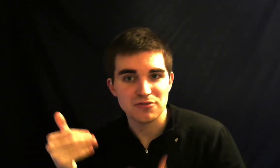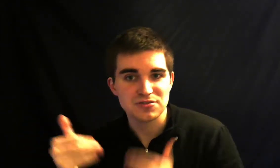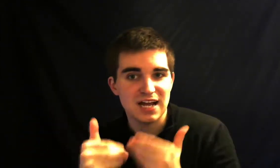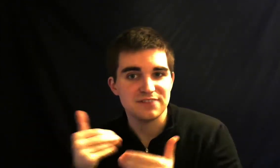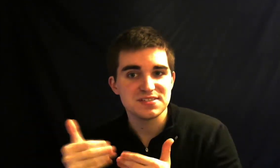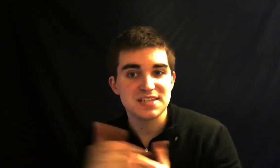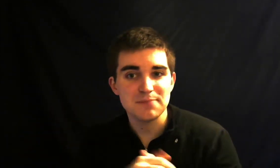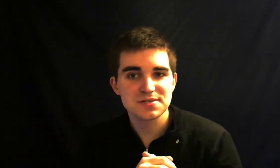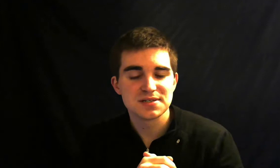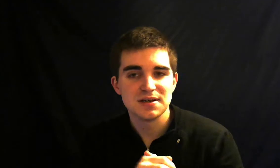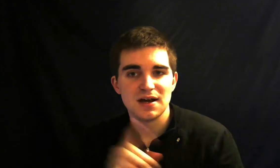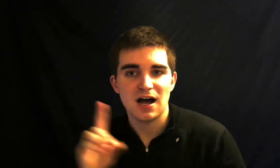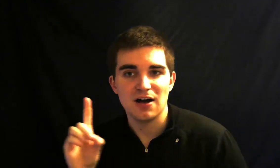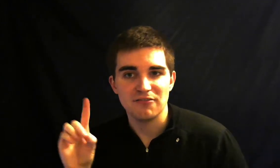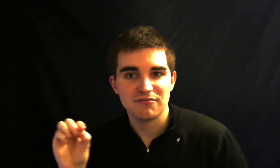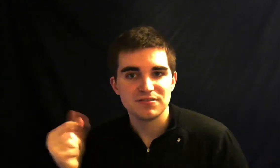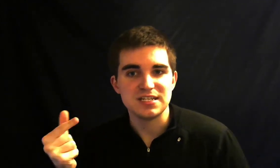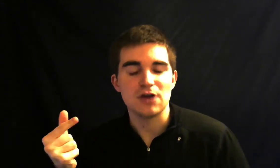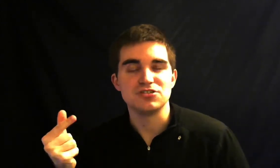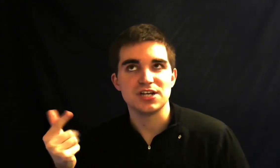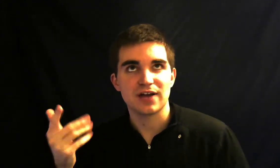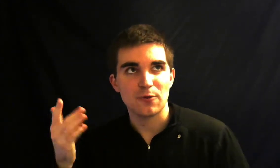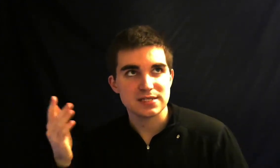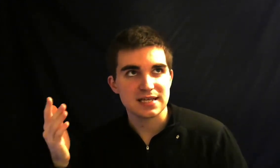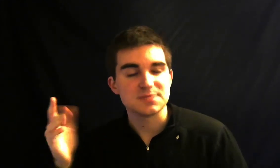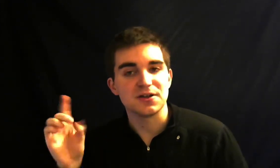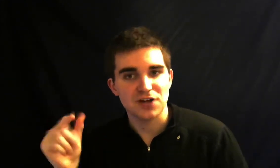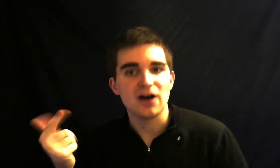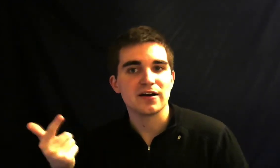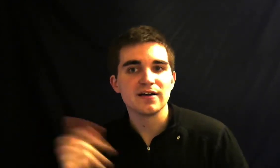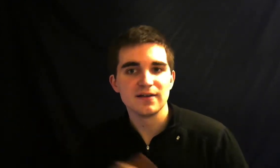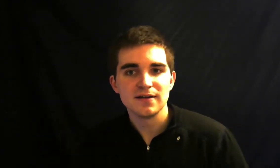kind of steps of do G okay what's that spell dog